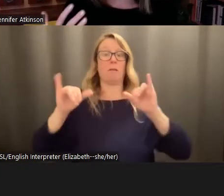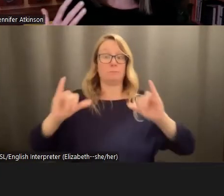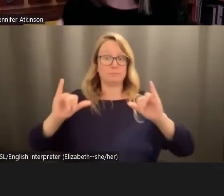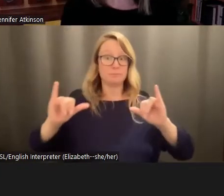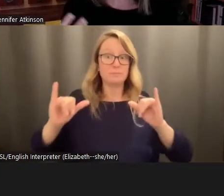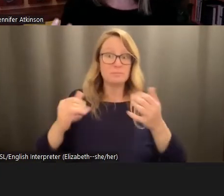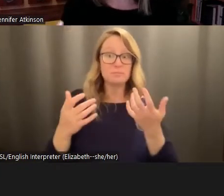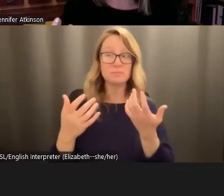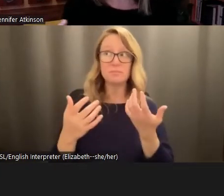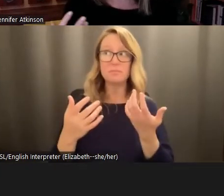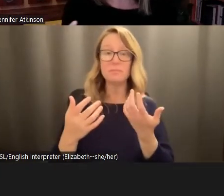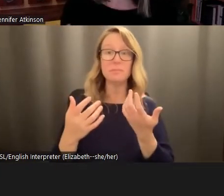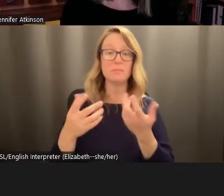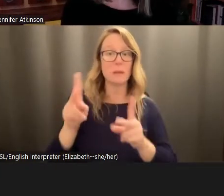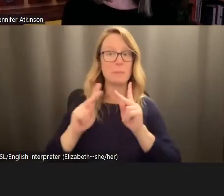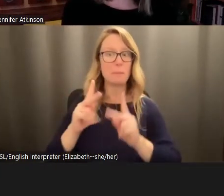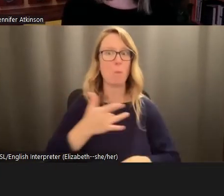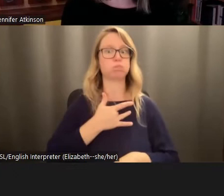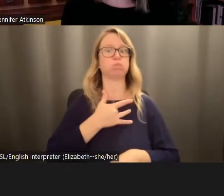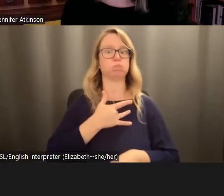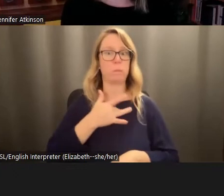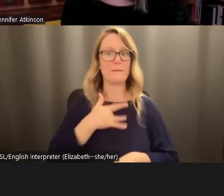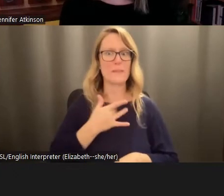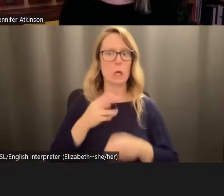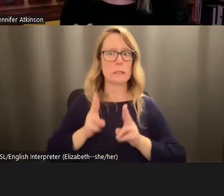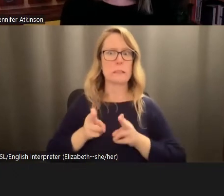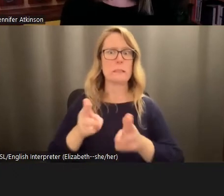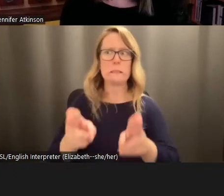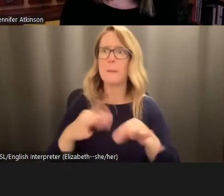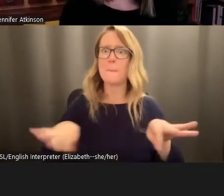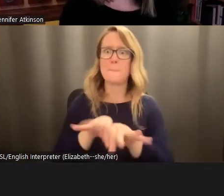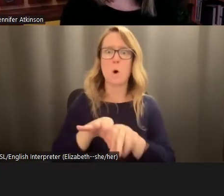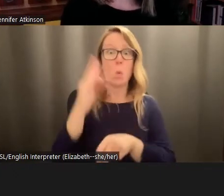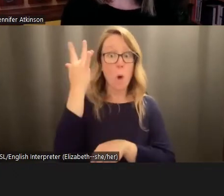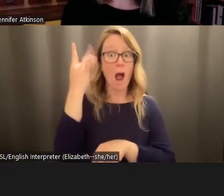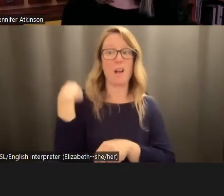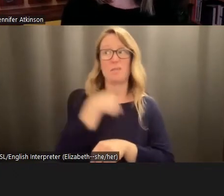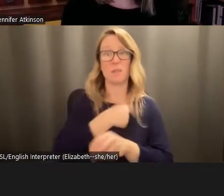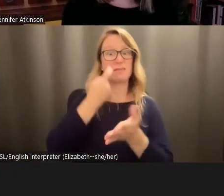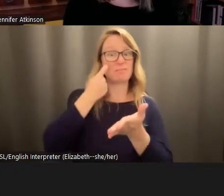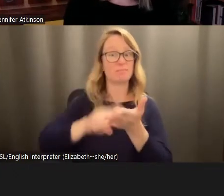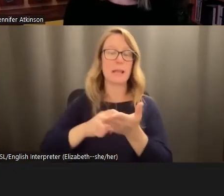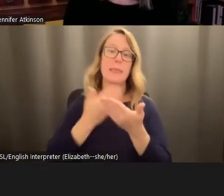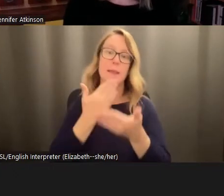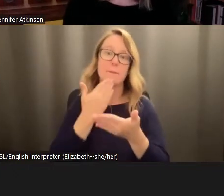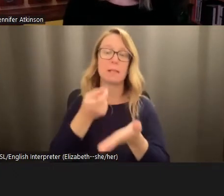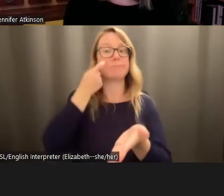resonance and the sense of urgency around it really has come from a recognition, thankfully, from a lot of social